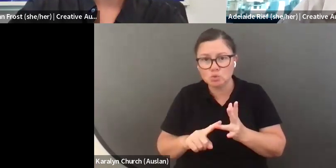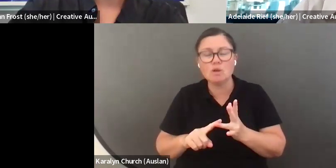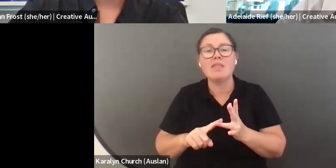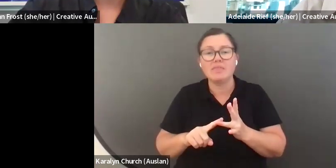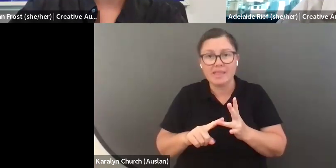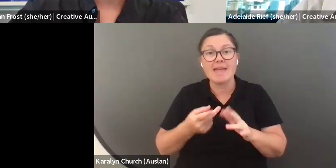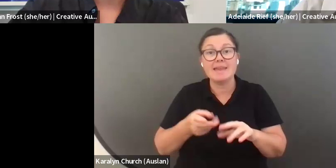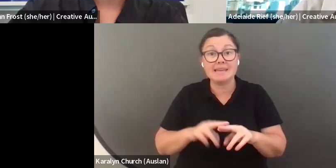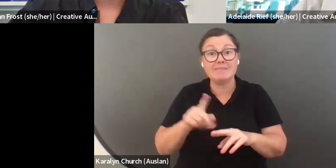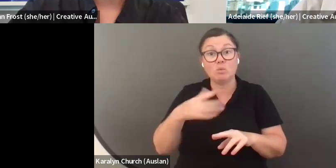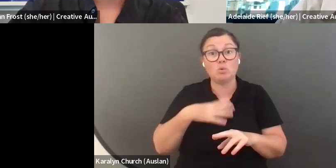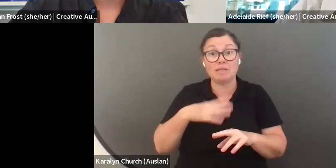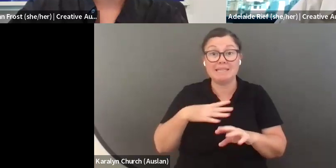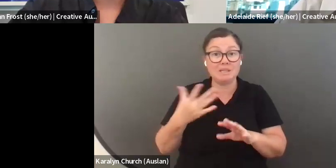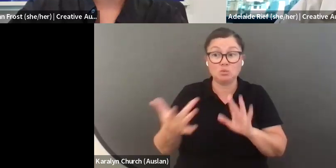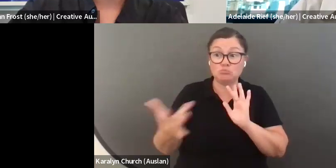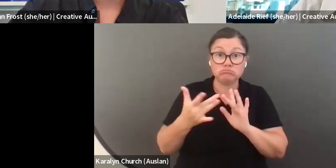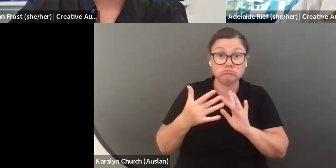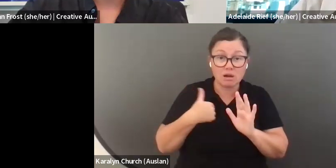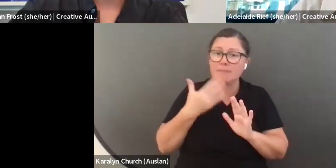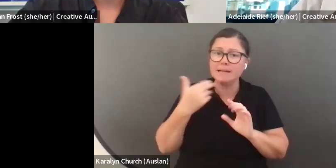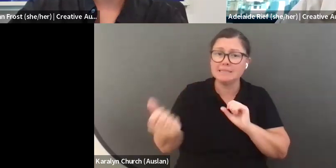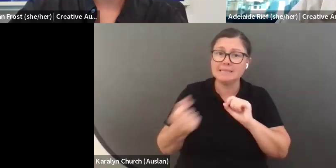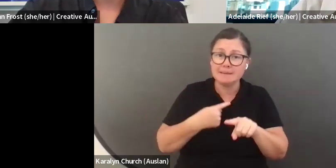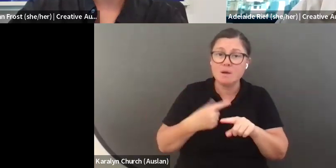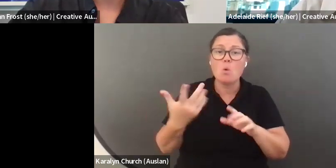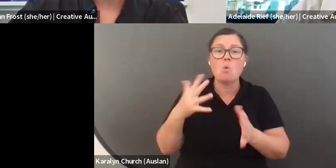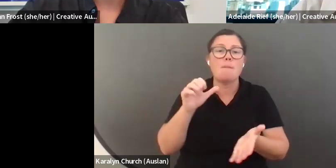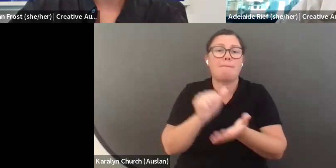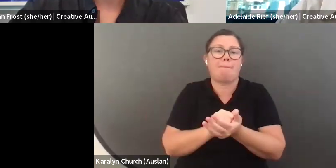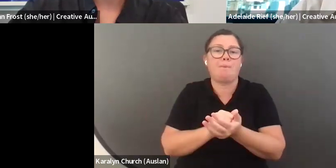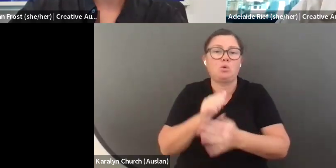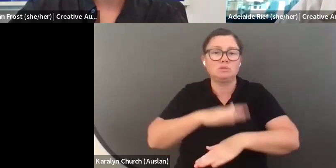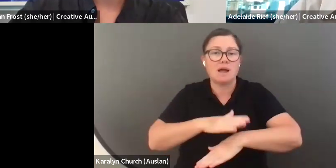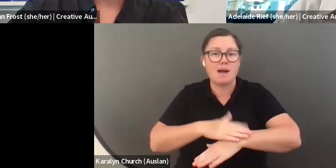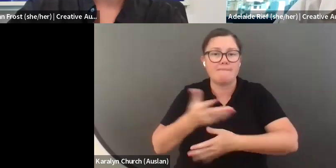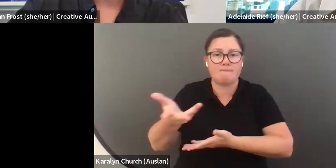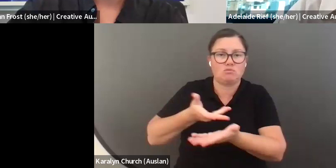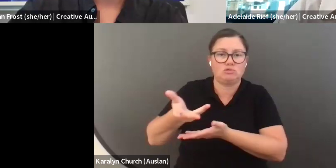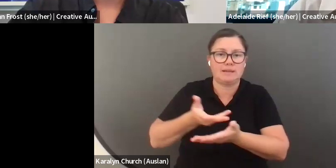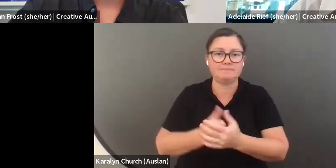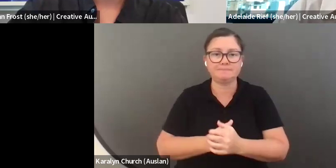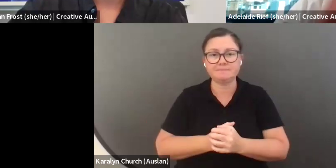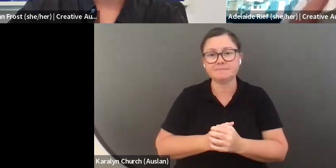encourage you to get into the application form as soon as you can and have a look at what